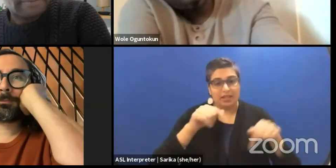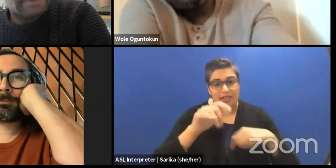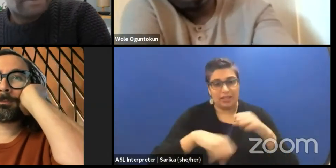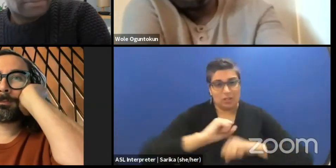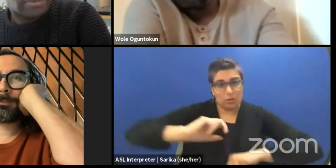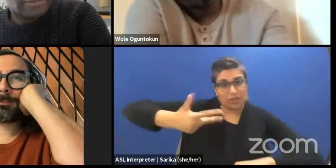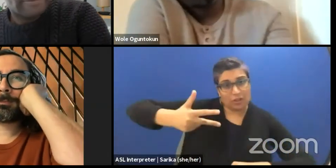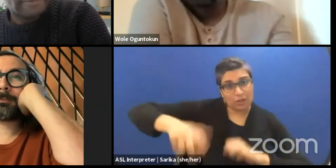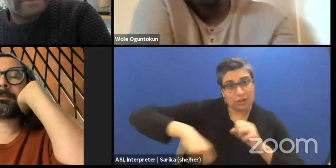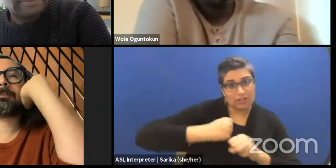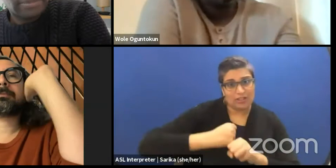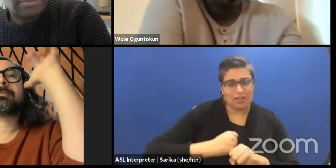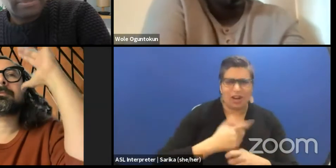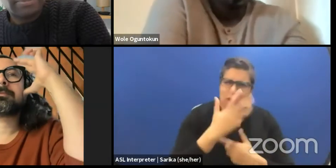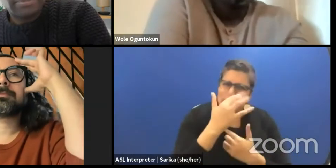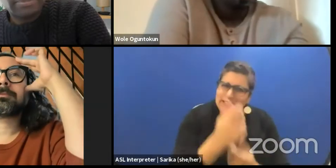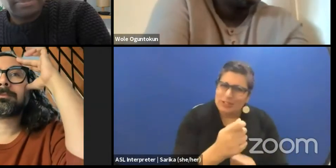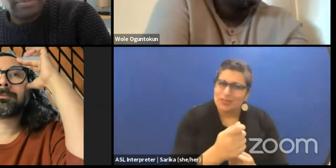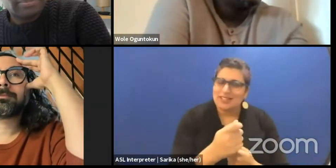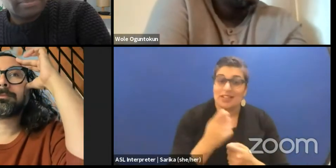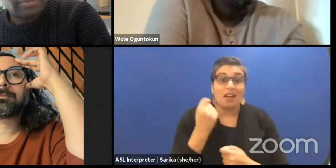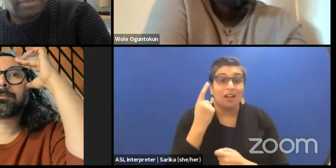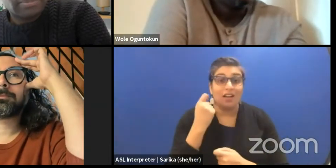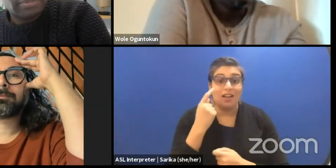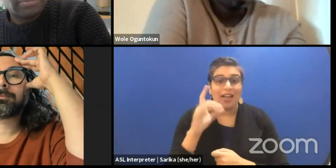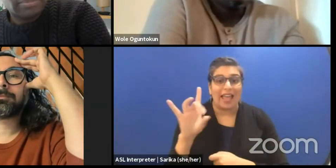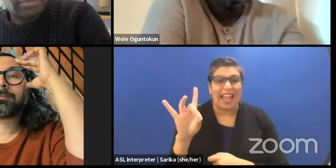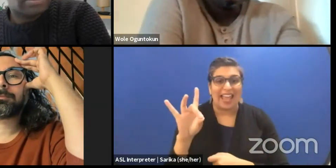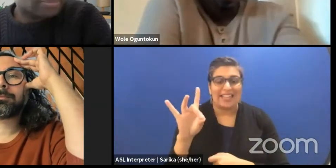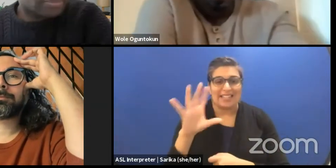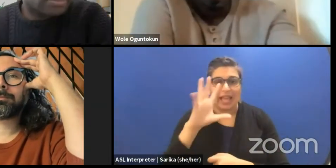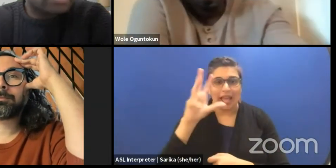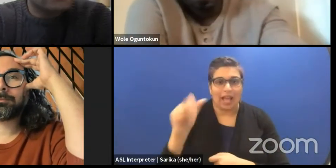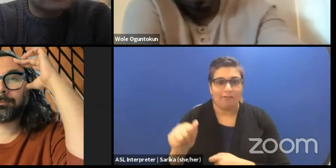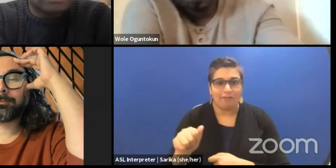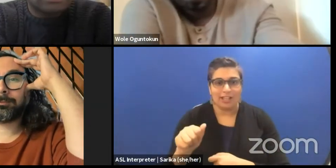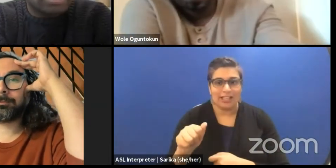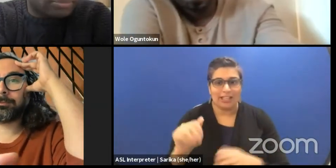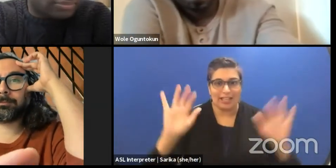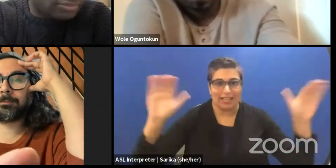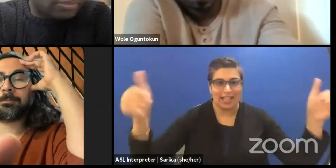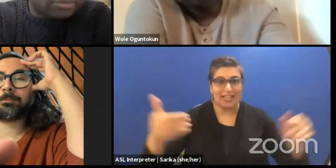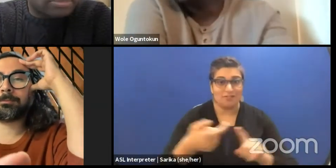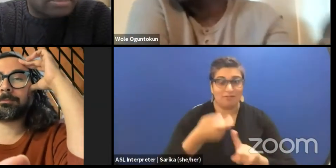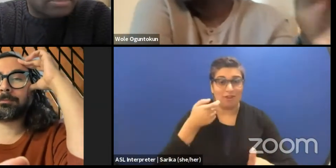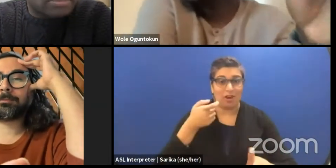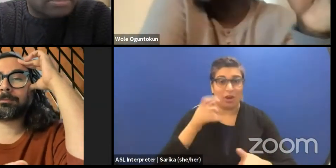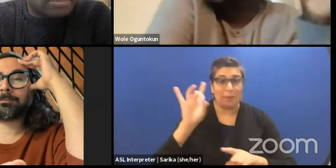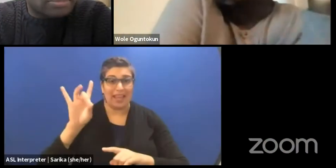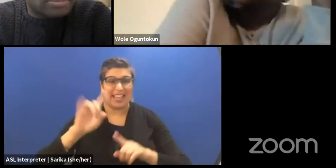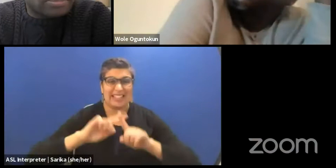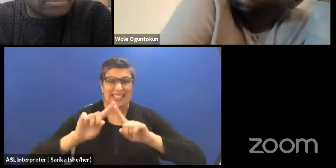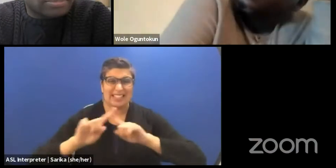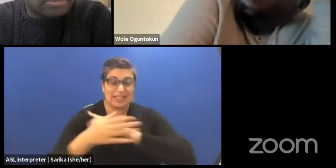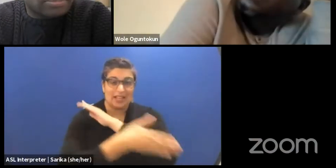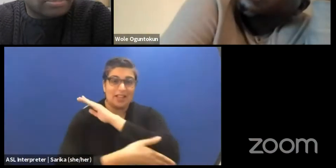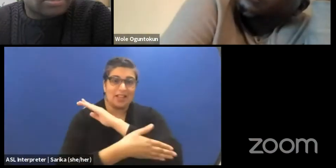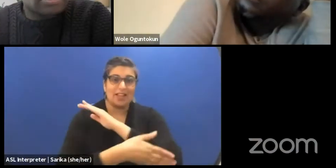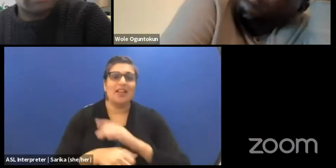and it was quite interesting because we made eight African guests from eight different African countries. And then one of the participants said, "You know what?